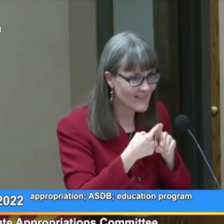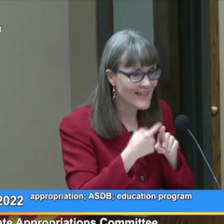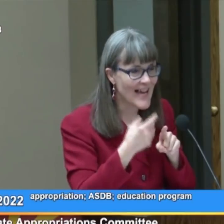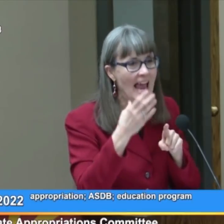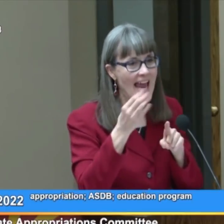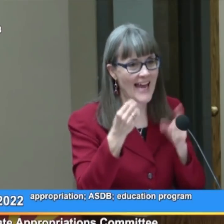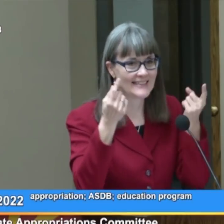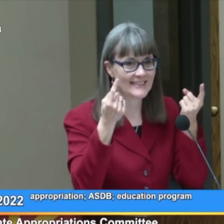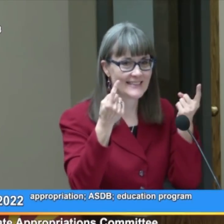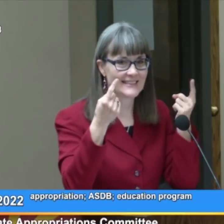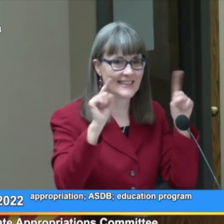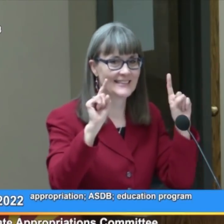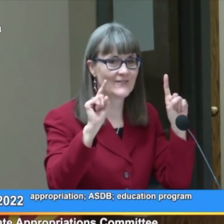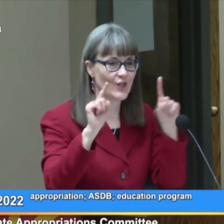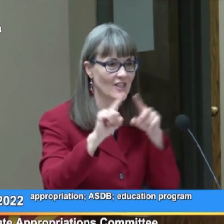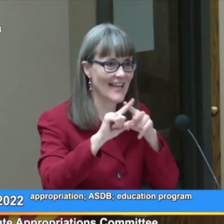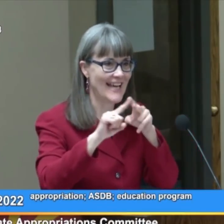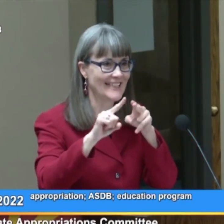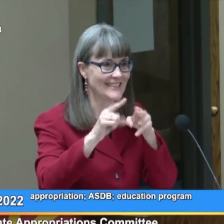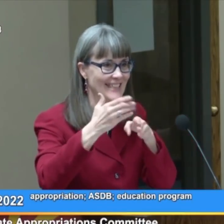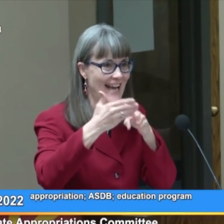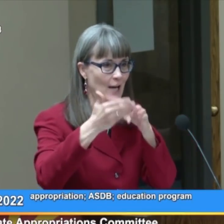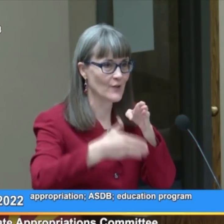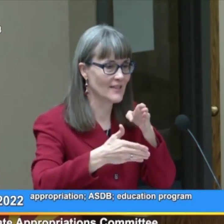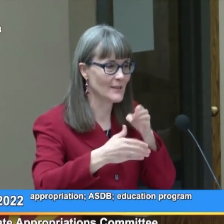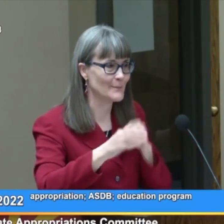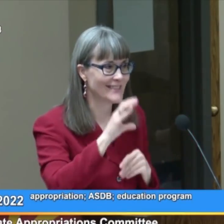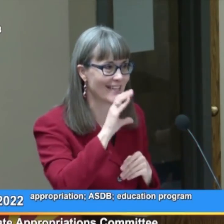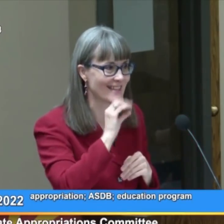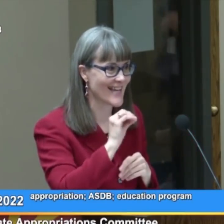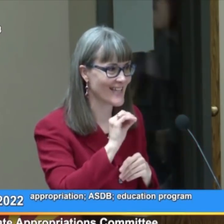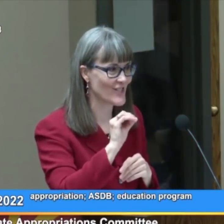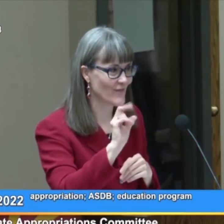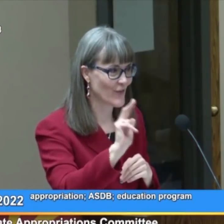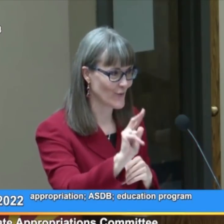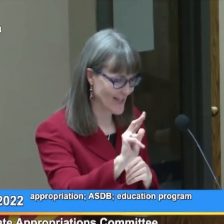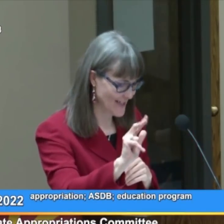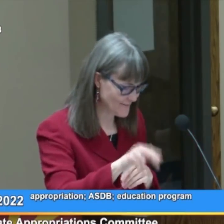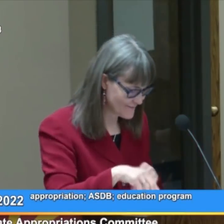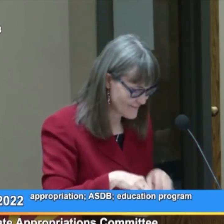and successful exit outcomes at the age of three.